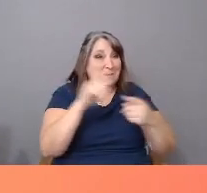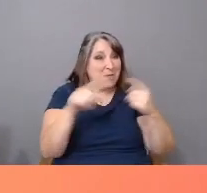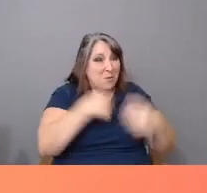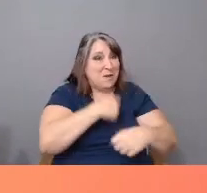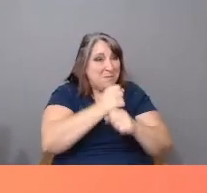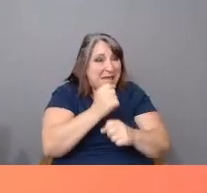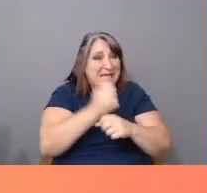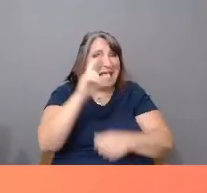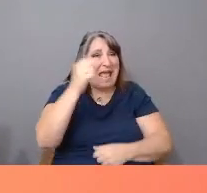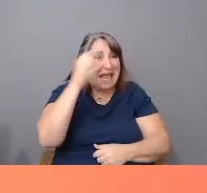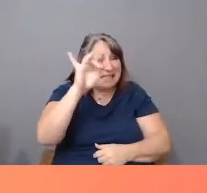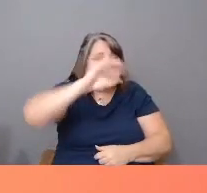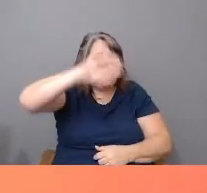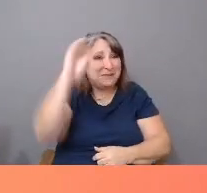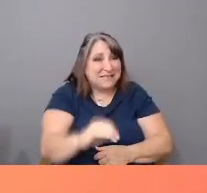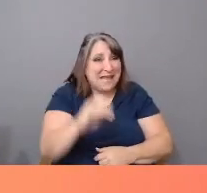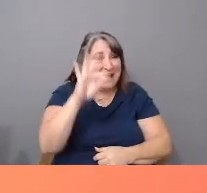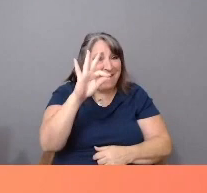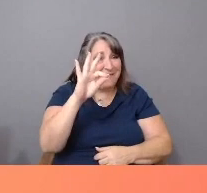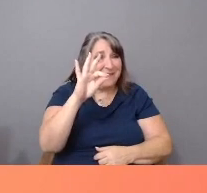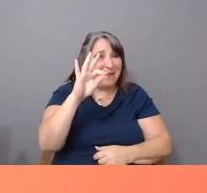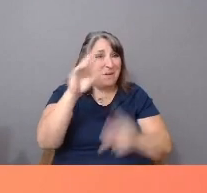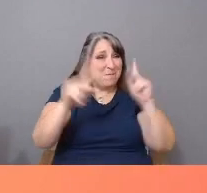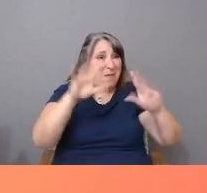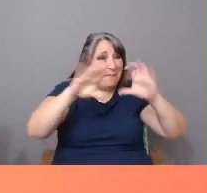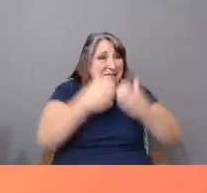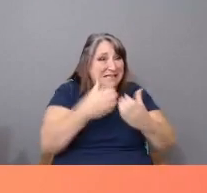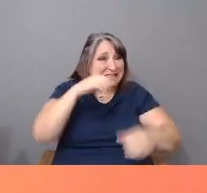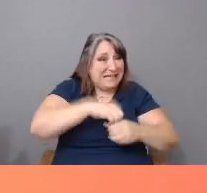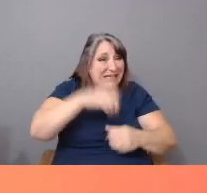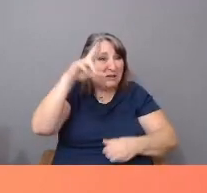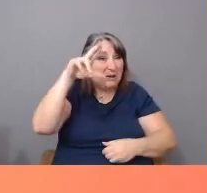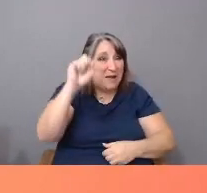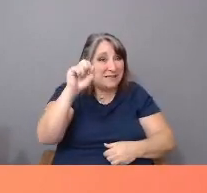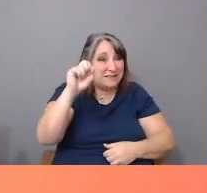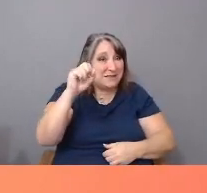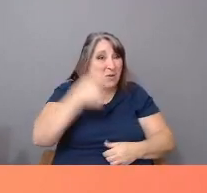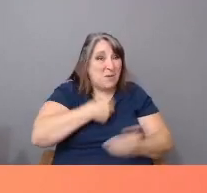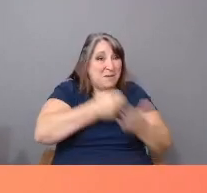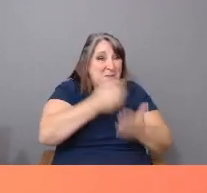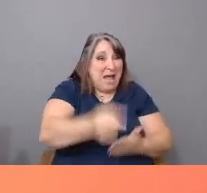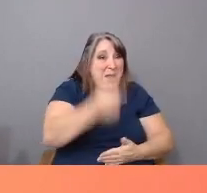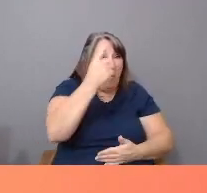of the population in the US? That we buy one of four movie tickets in America?